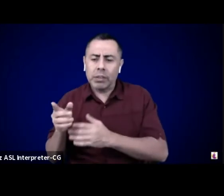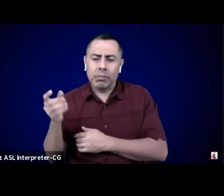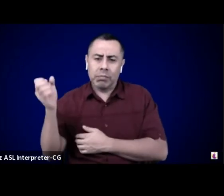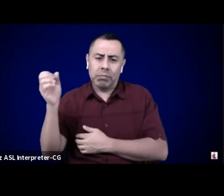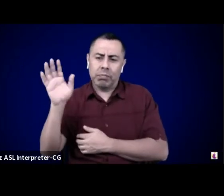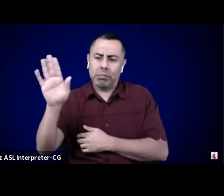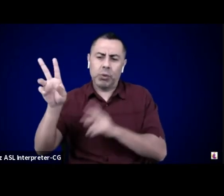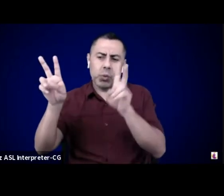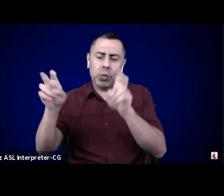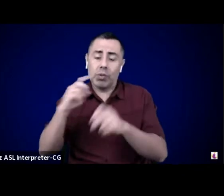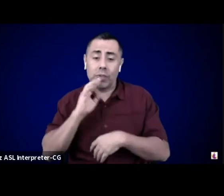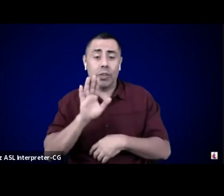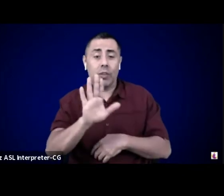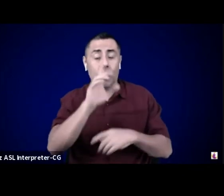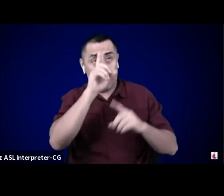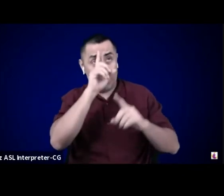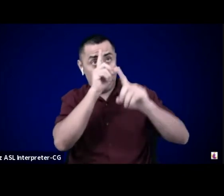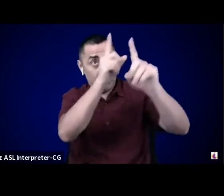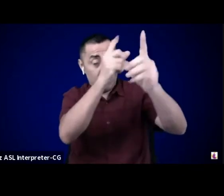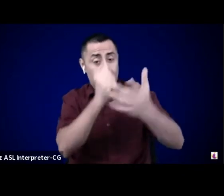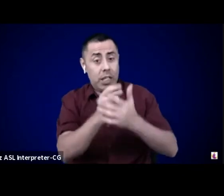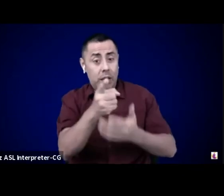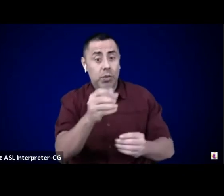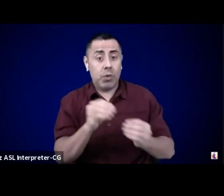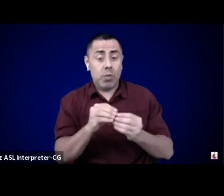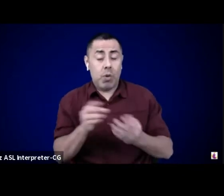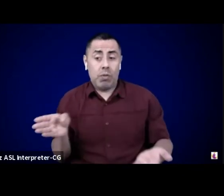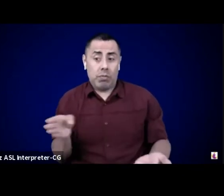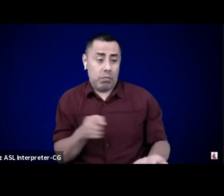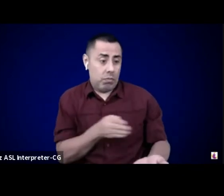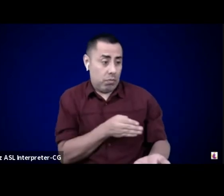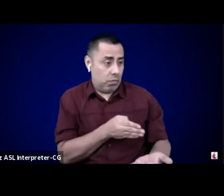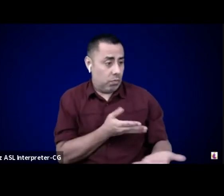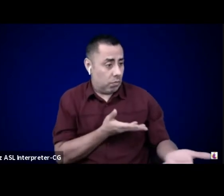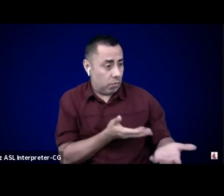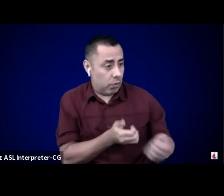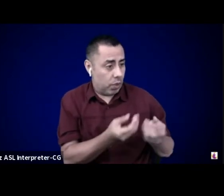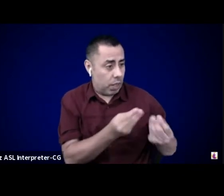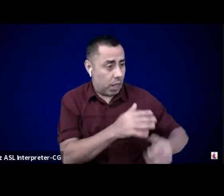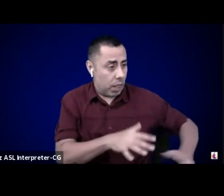We can implicate ourselves by weaponizing our privileges to directly attack colonial ideals,